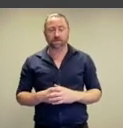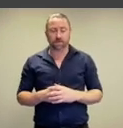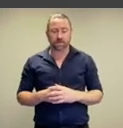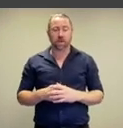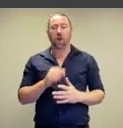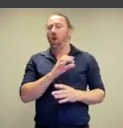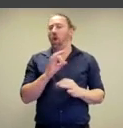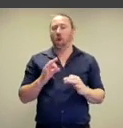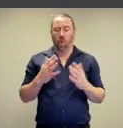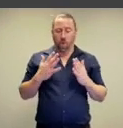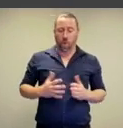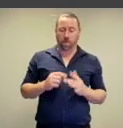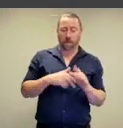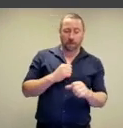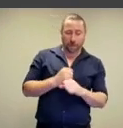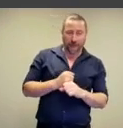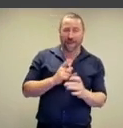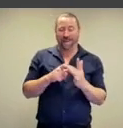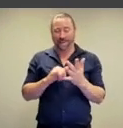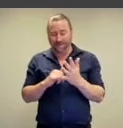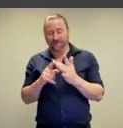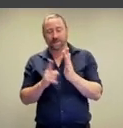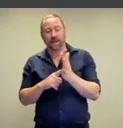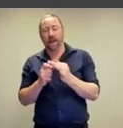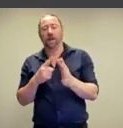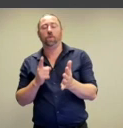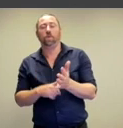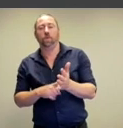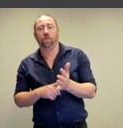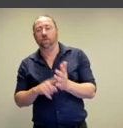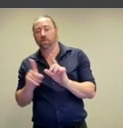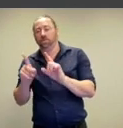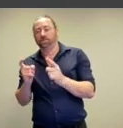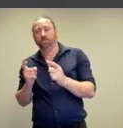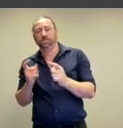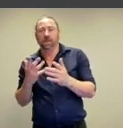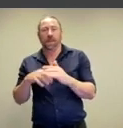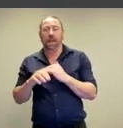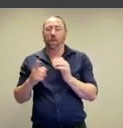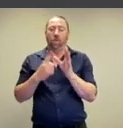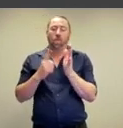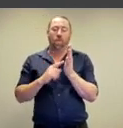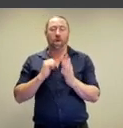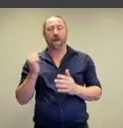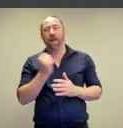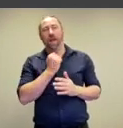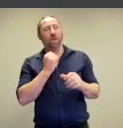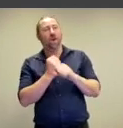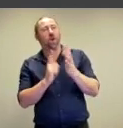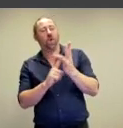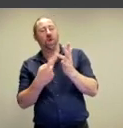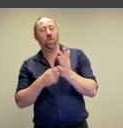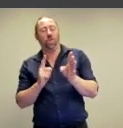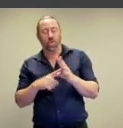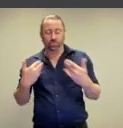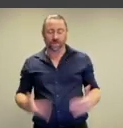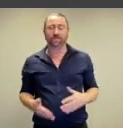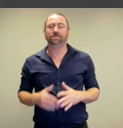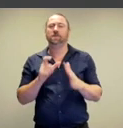of this artwork, No Human Being